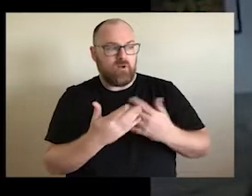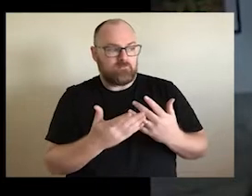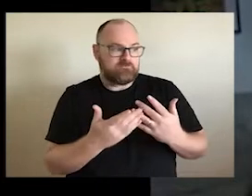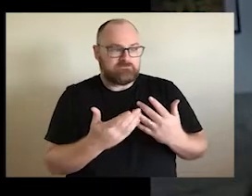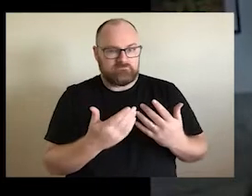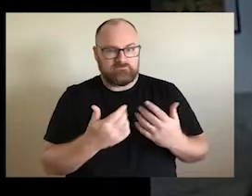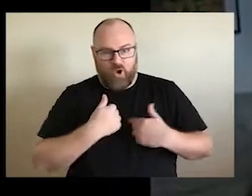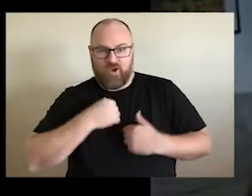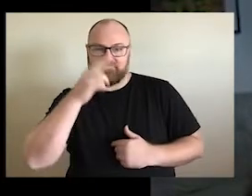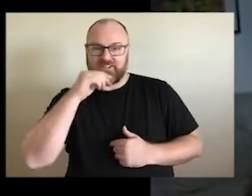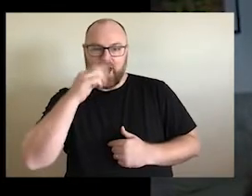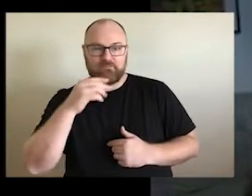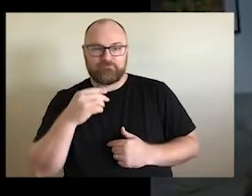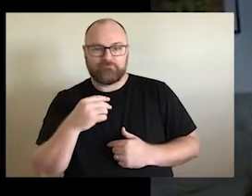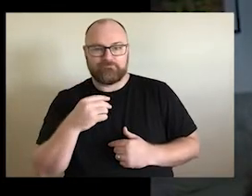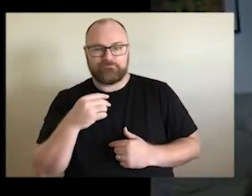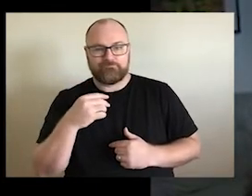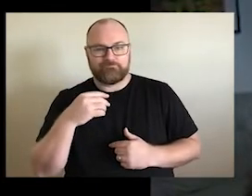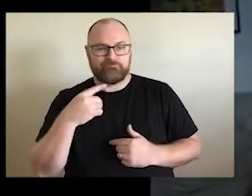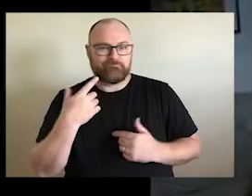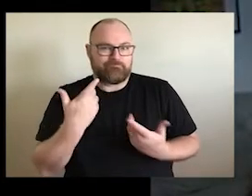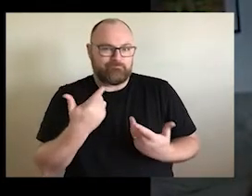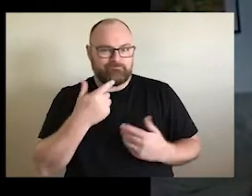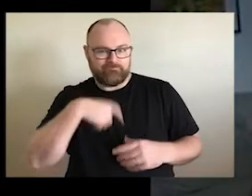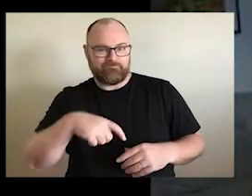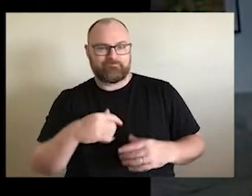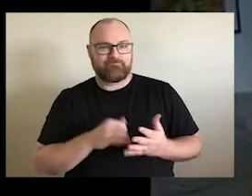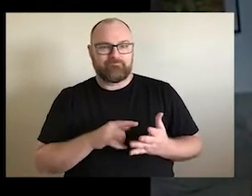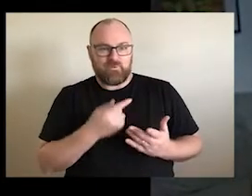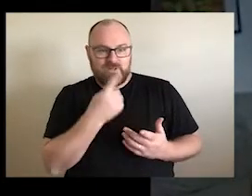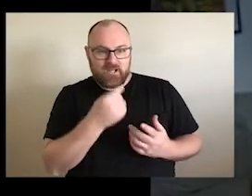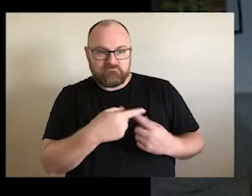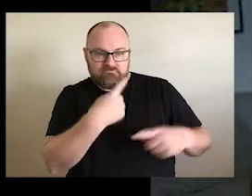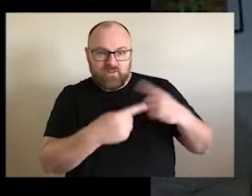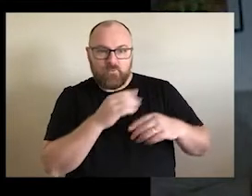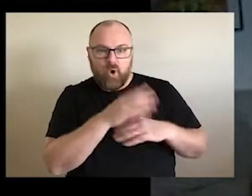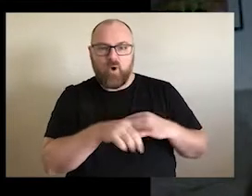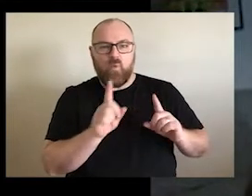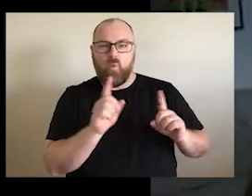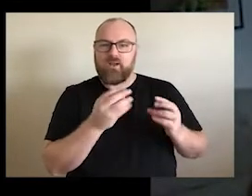Maybe while we are all sitting here seeing as I'm a young one you could tell me about